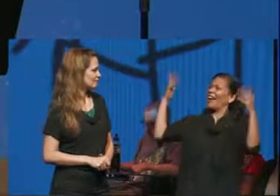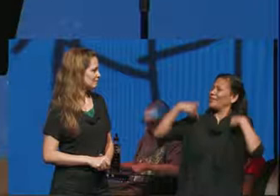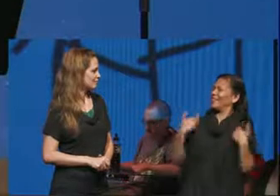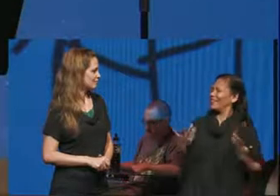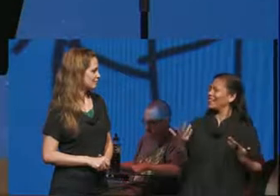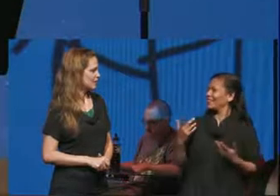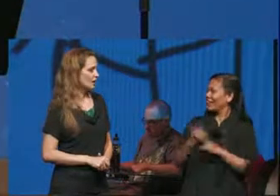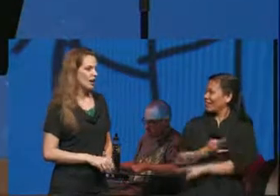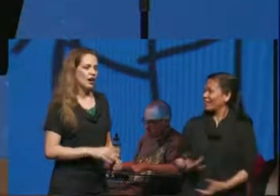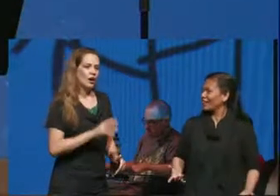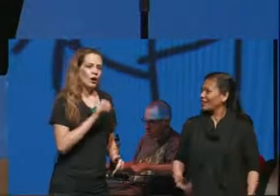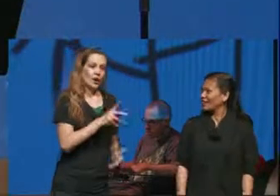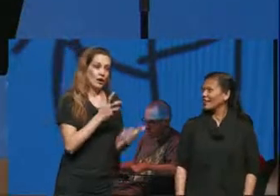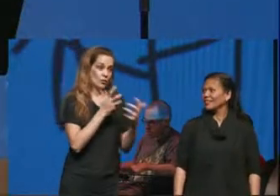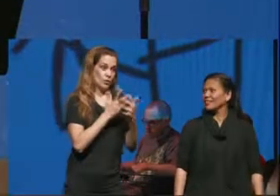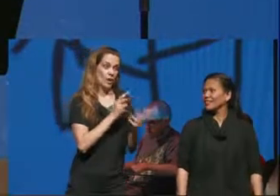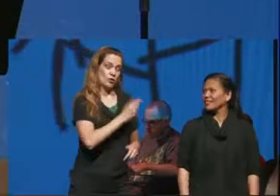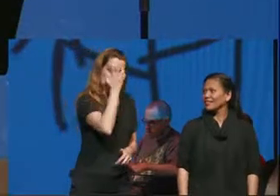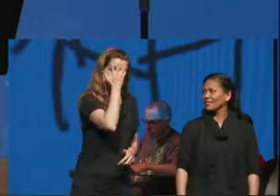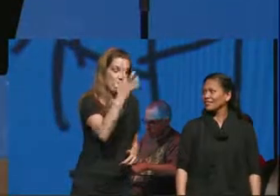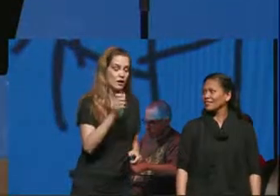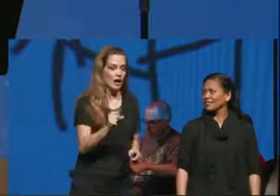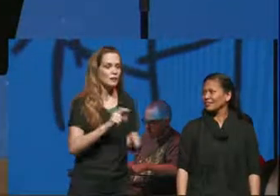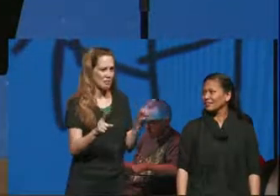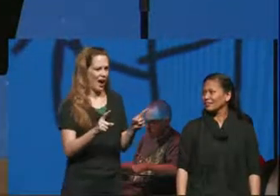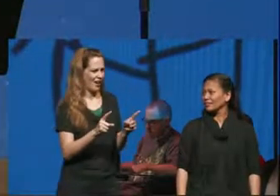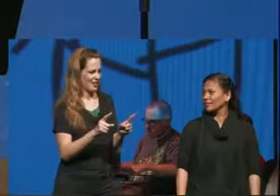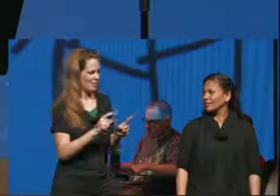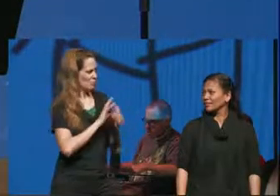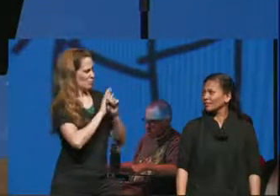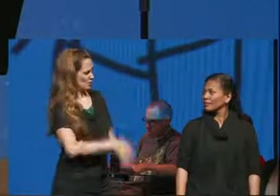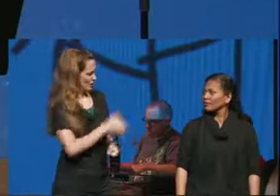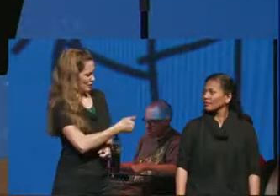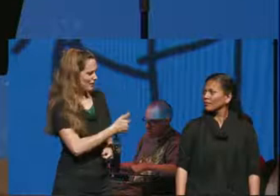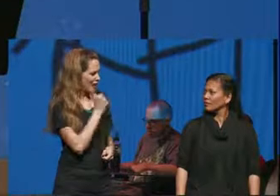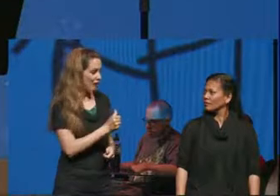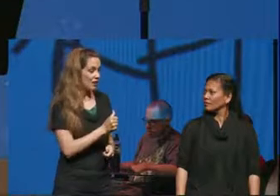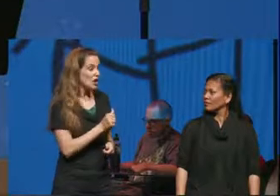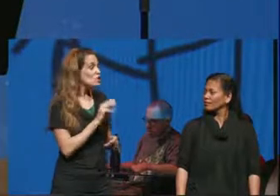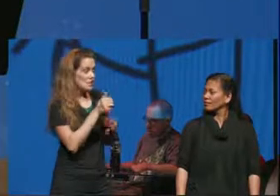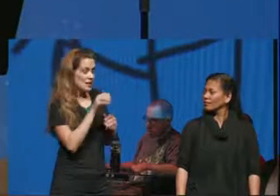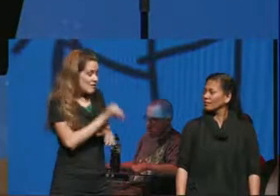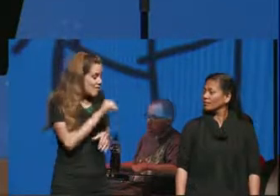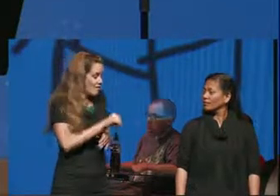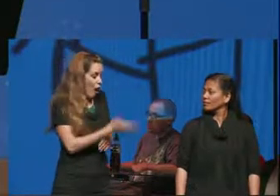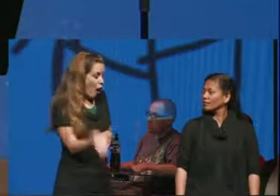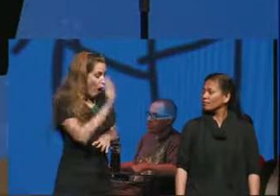really annoying roommate I don't like to see anyone crap on themselves you can hide out in this room all day or you can go out there and live your life